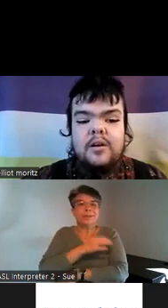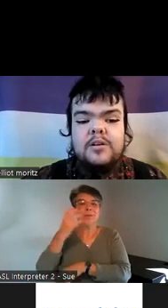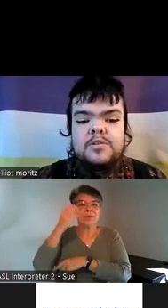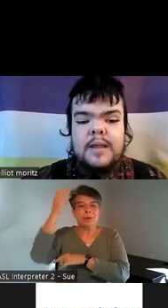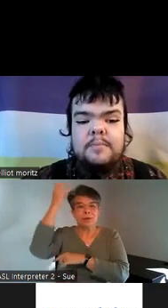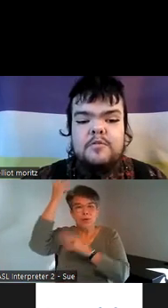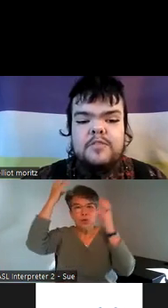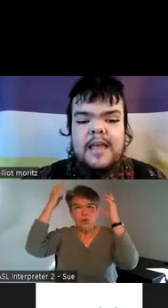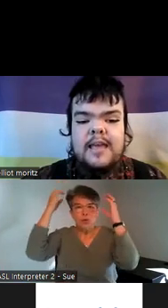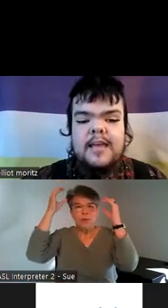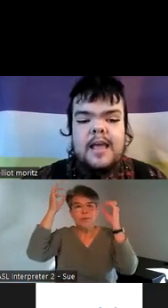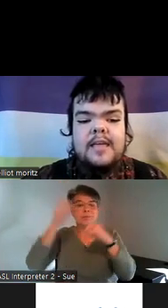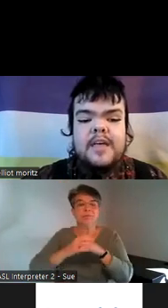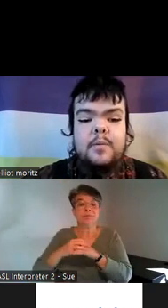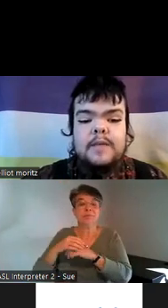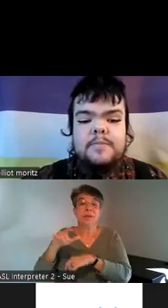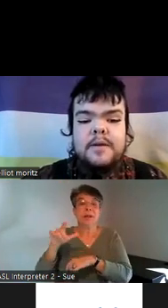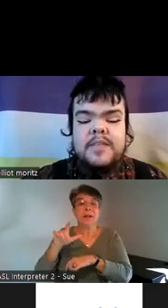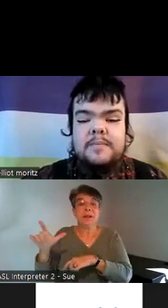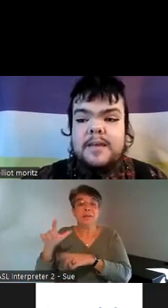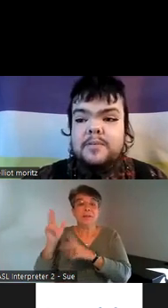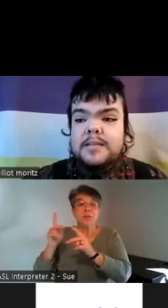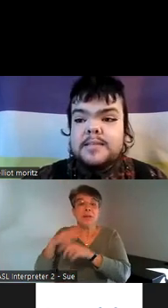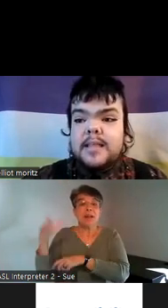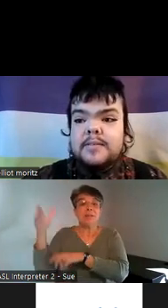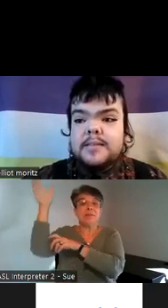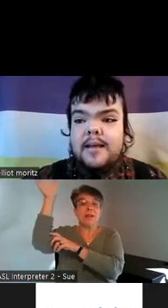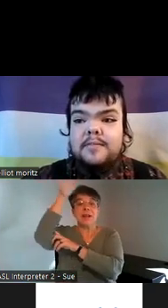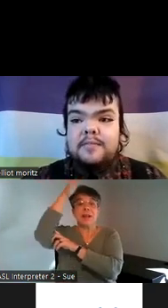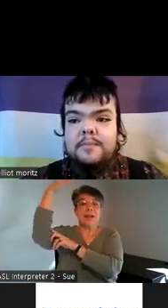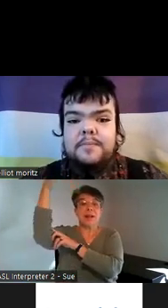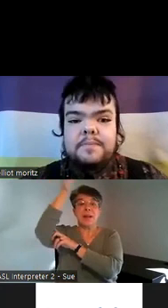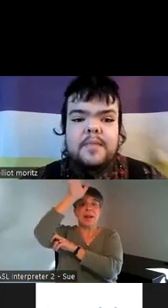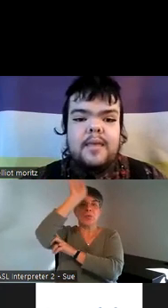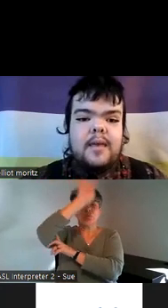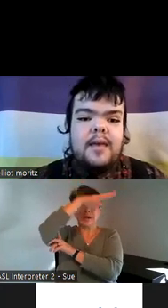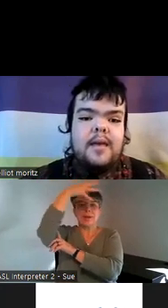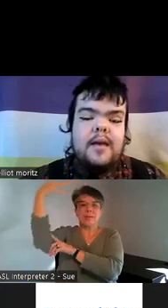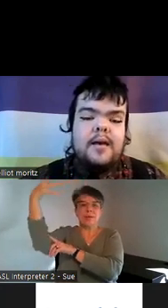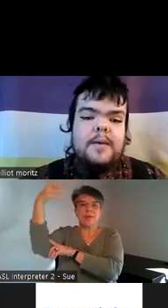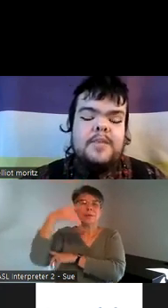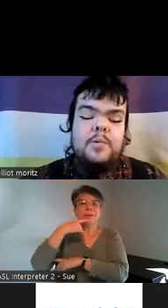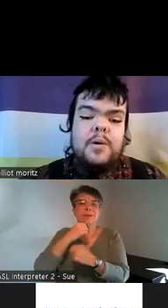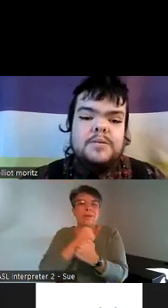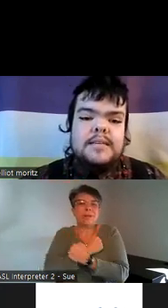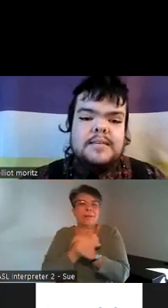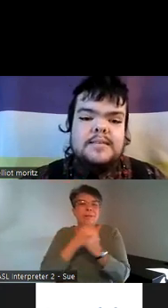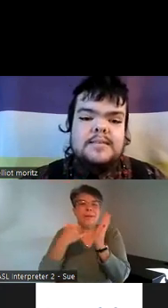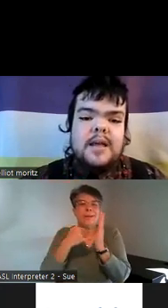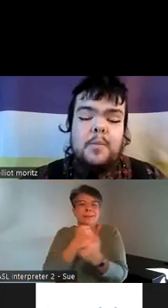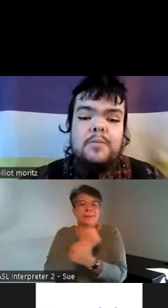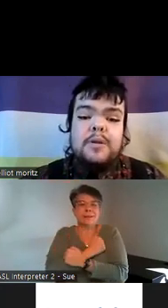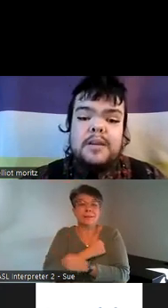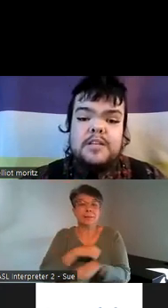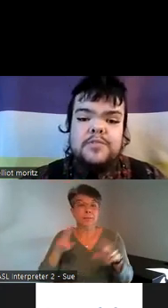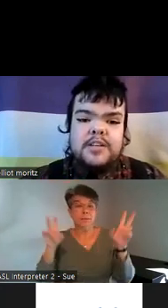large rainbow flag that waves above them and reads Love Is Love um and the quote is when we reach for